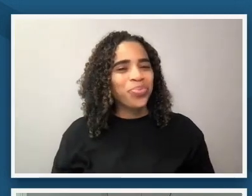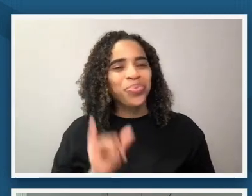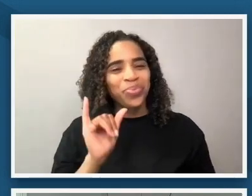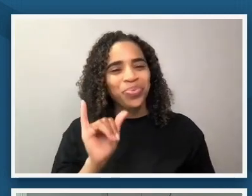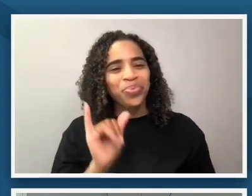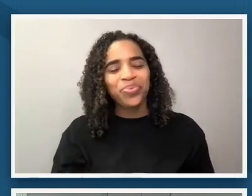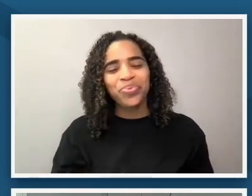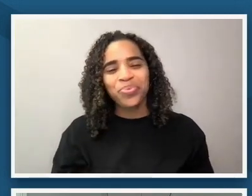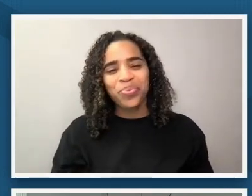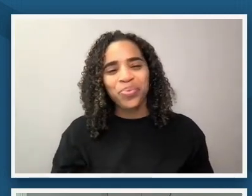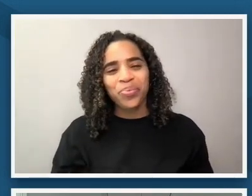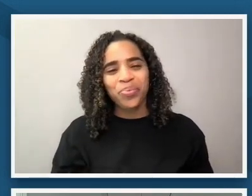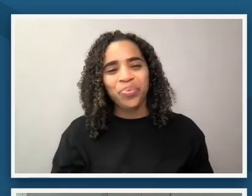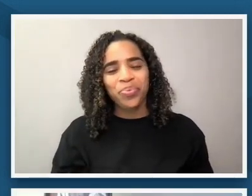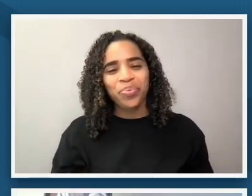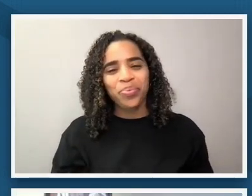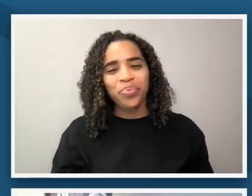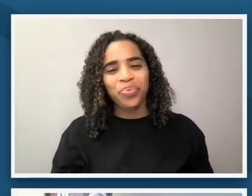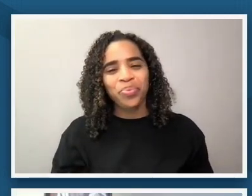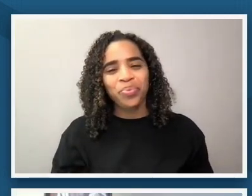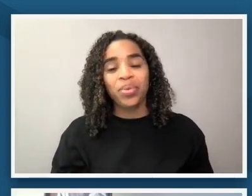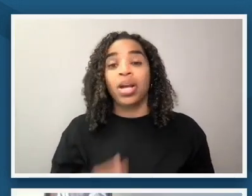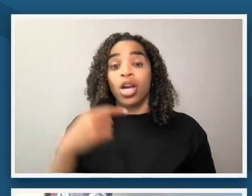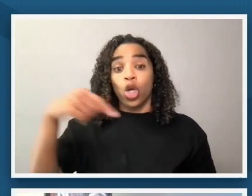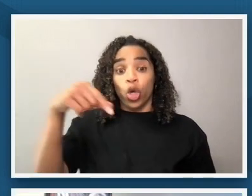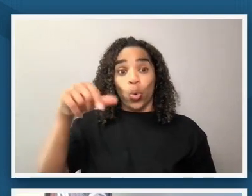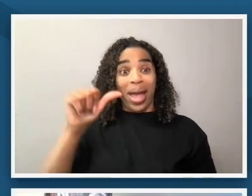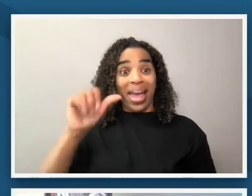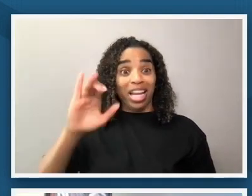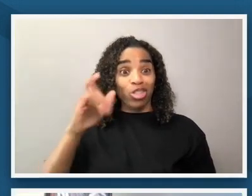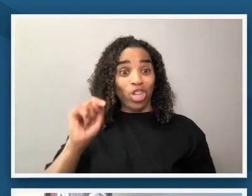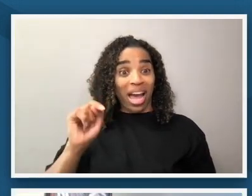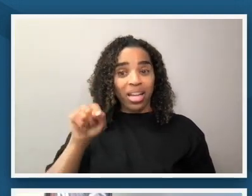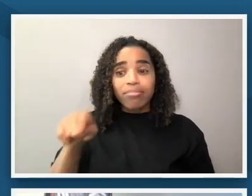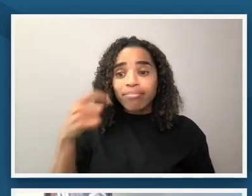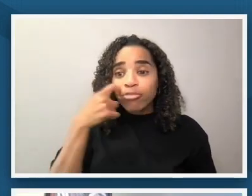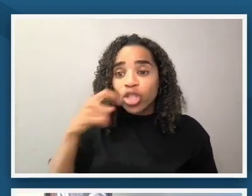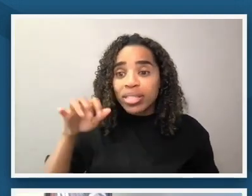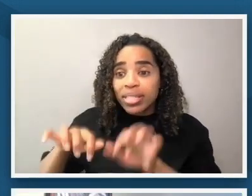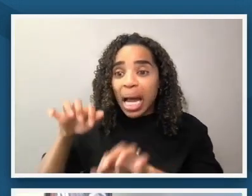yeah and we um we have a question um